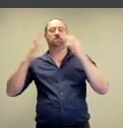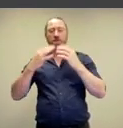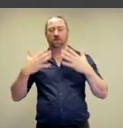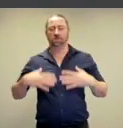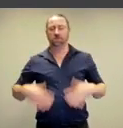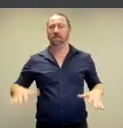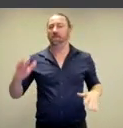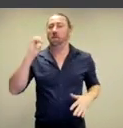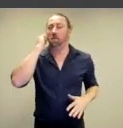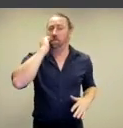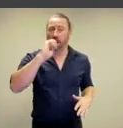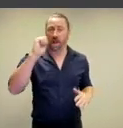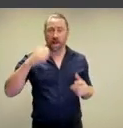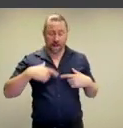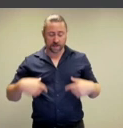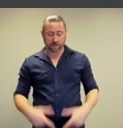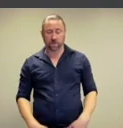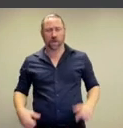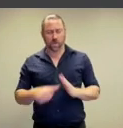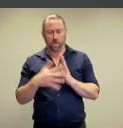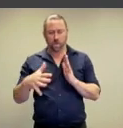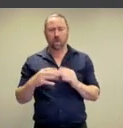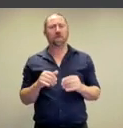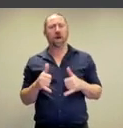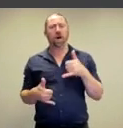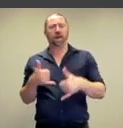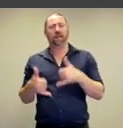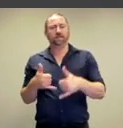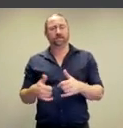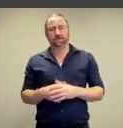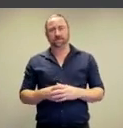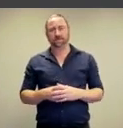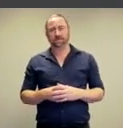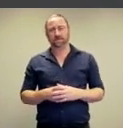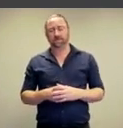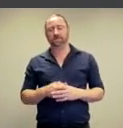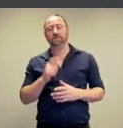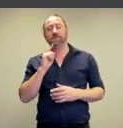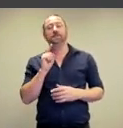as she's dressed in expensive black